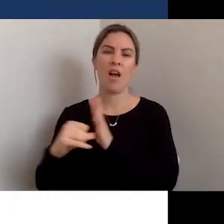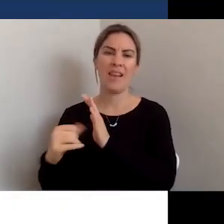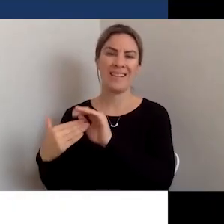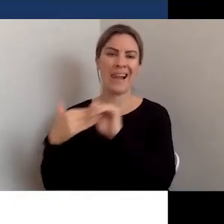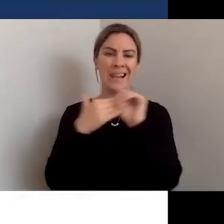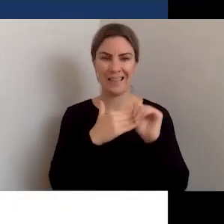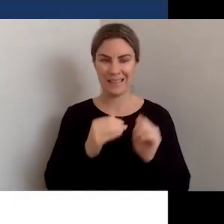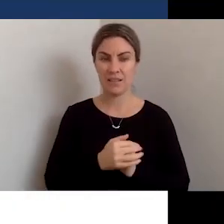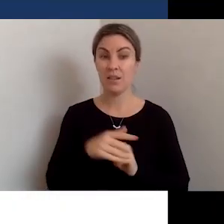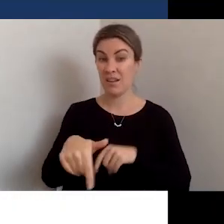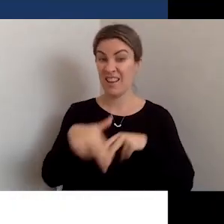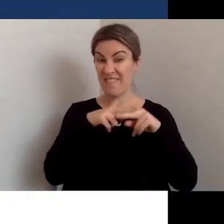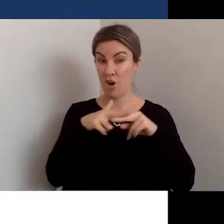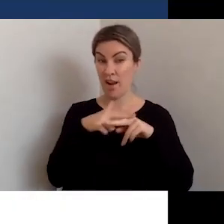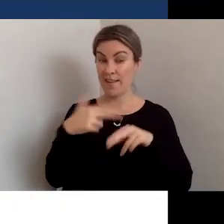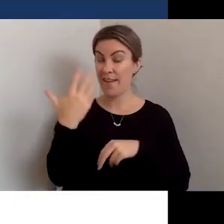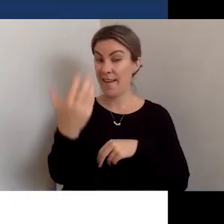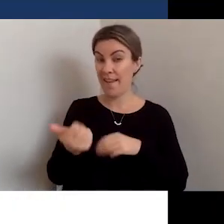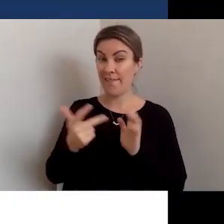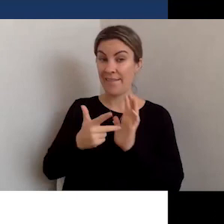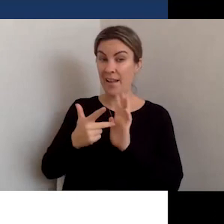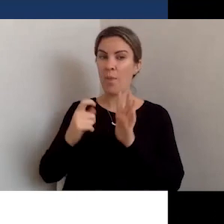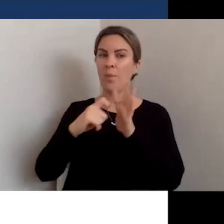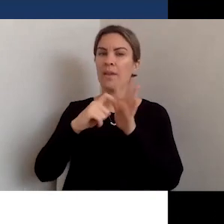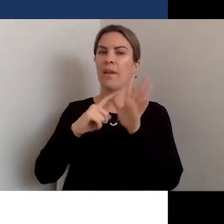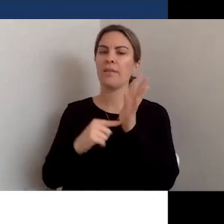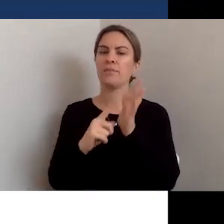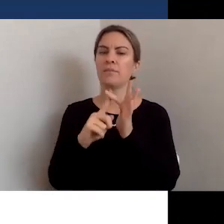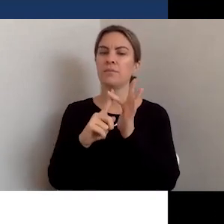another sector-led session with Kate Larsen talking about our hybrid